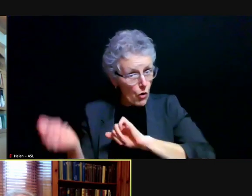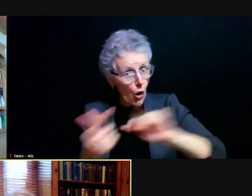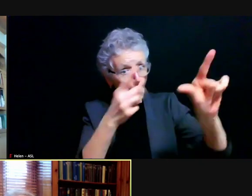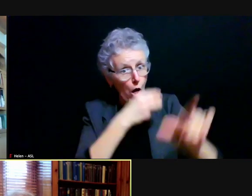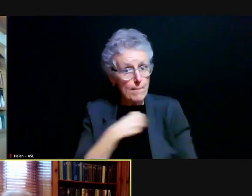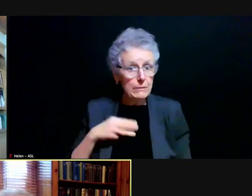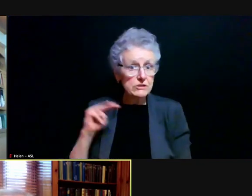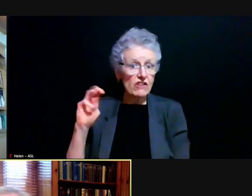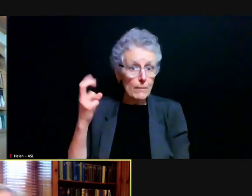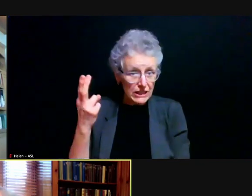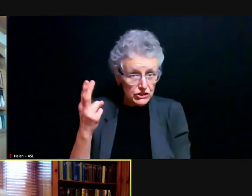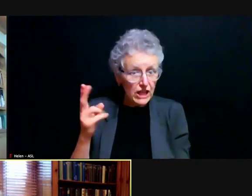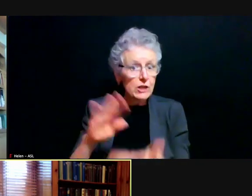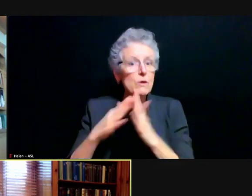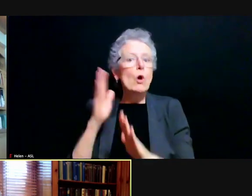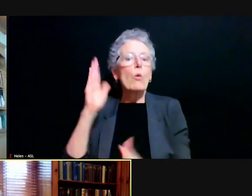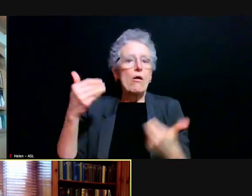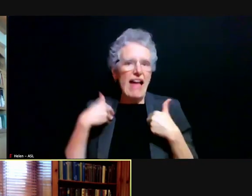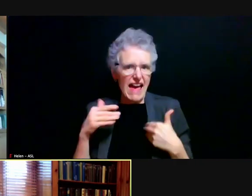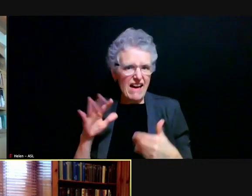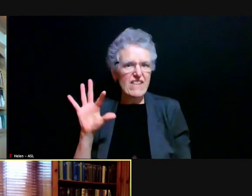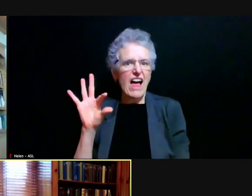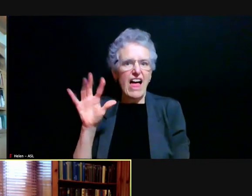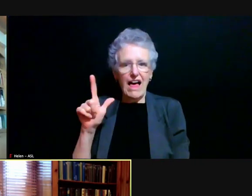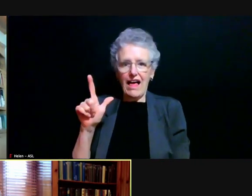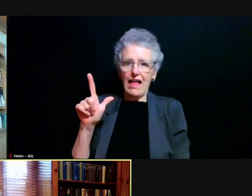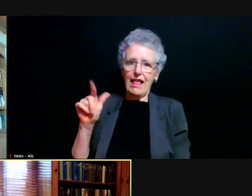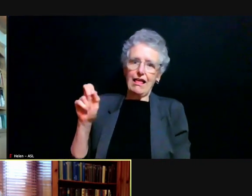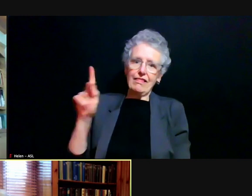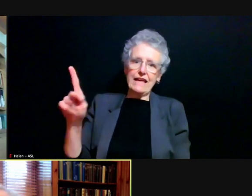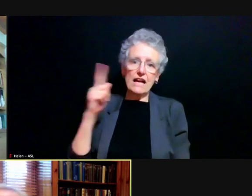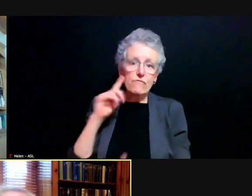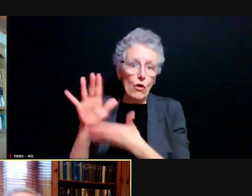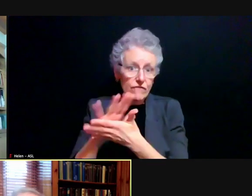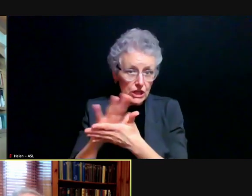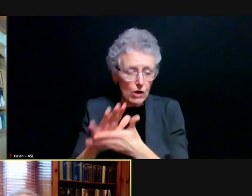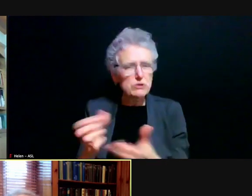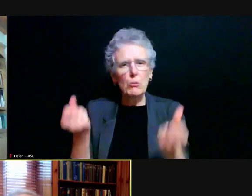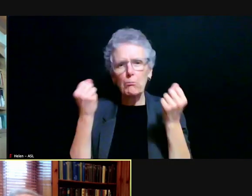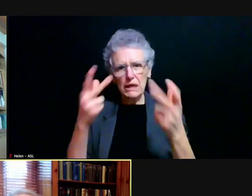that will also have the link to the video. So there are multiple places to find it.